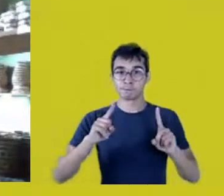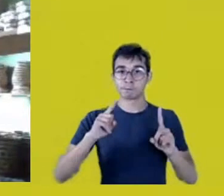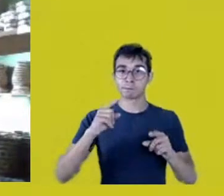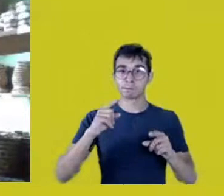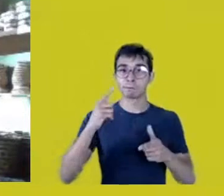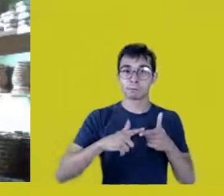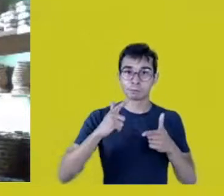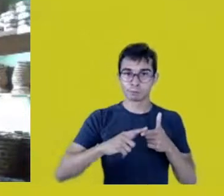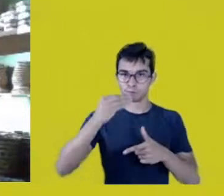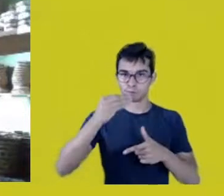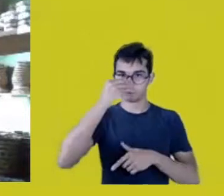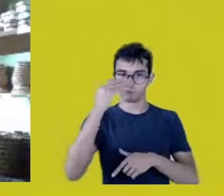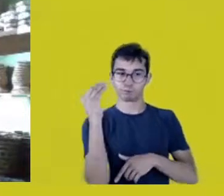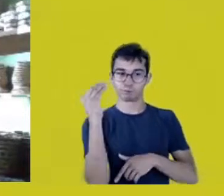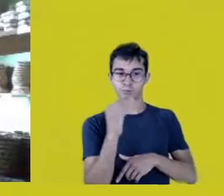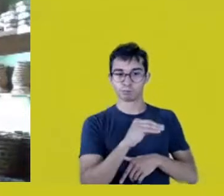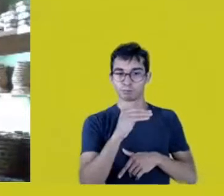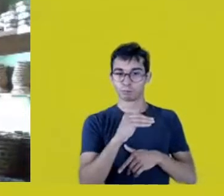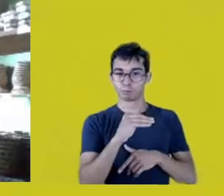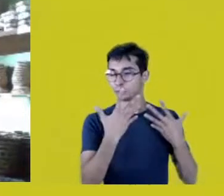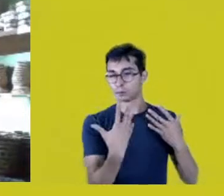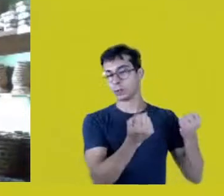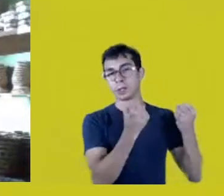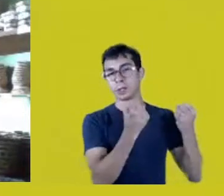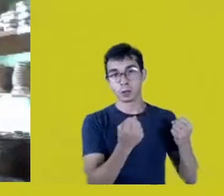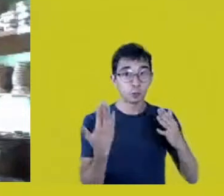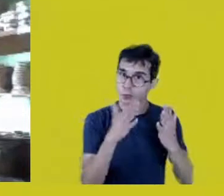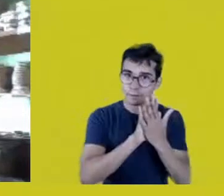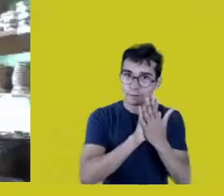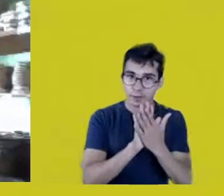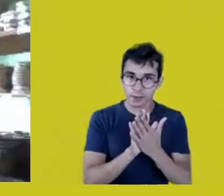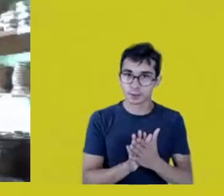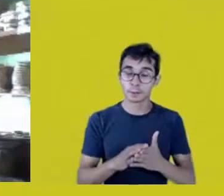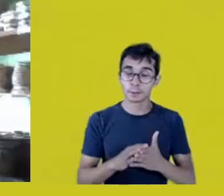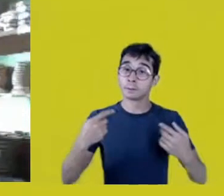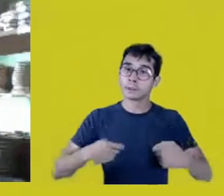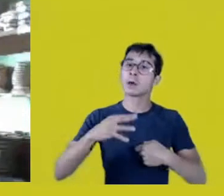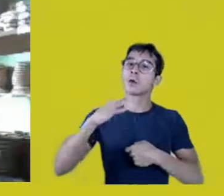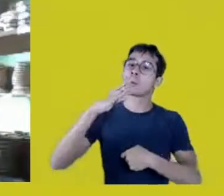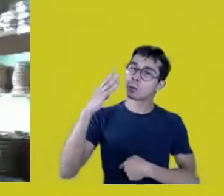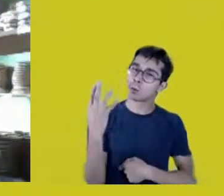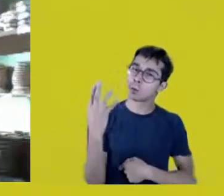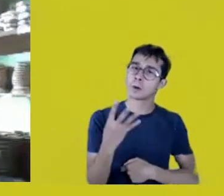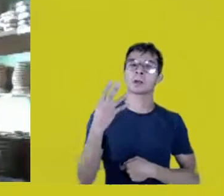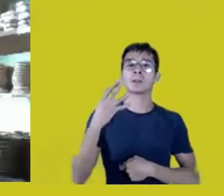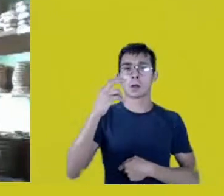as Fernanda says. Meaning, recognizing the production of knowledge.